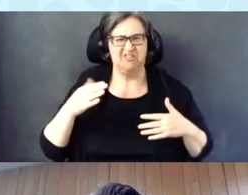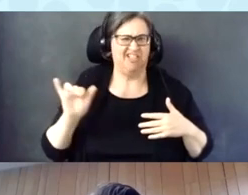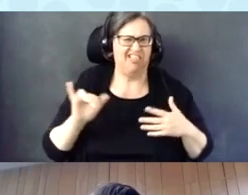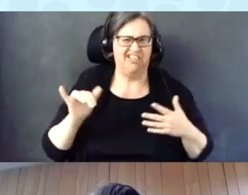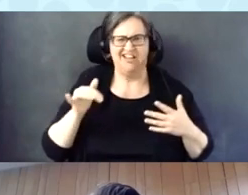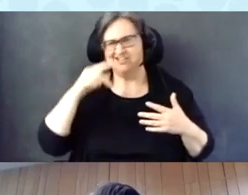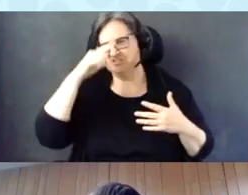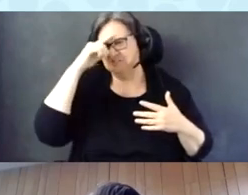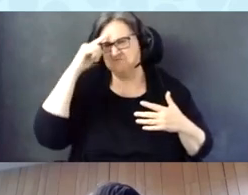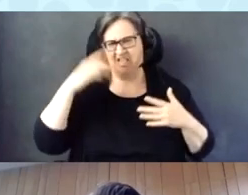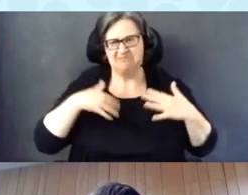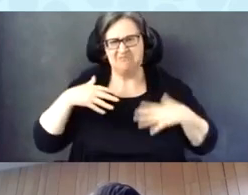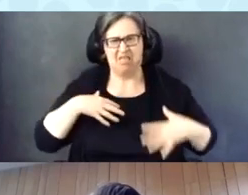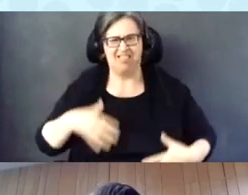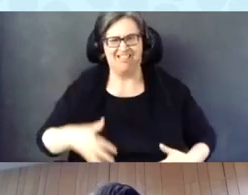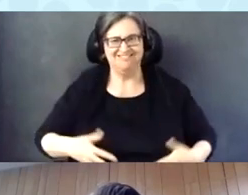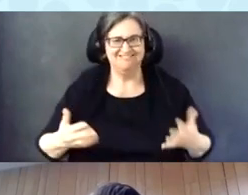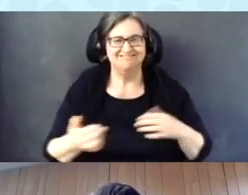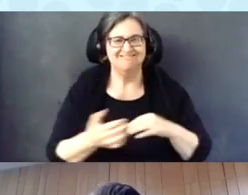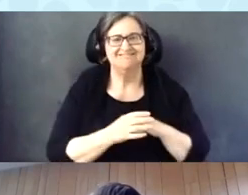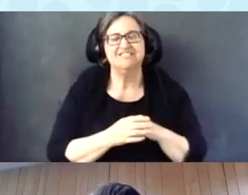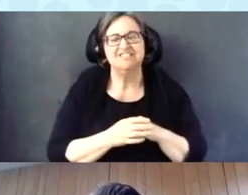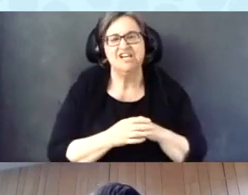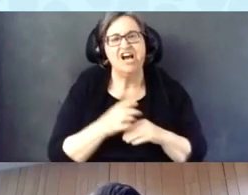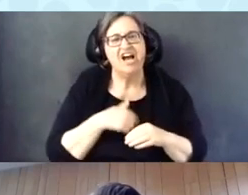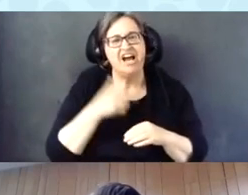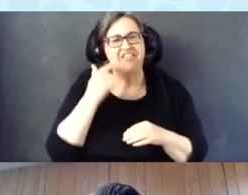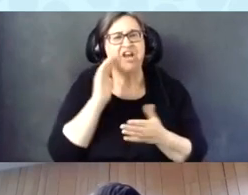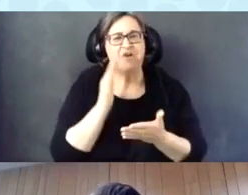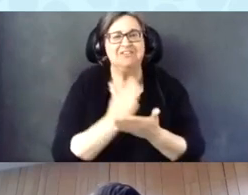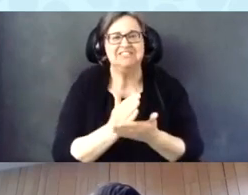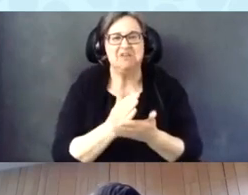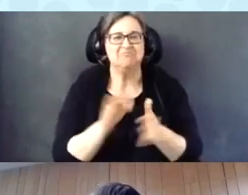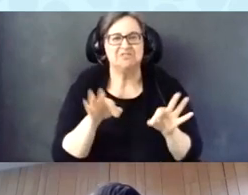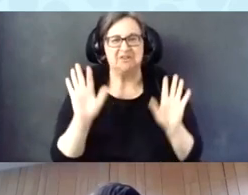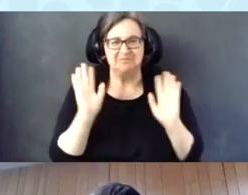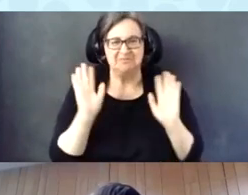reddish spectacles on it. And I'll stop there. Jeff?